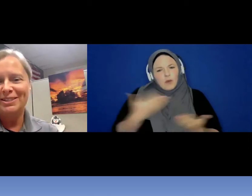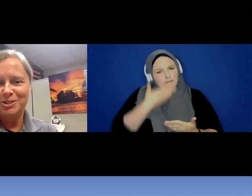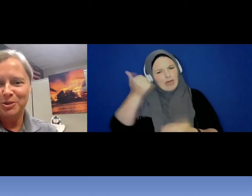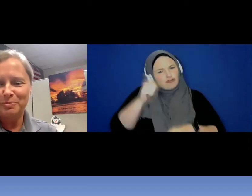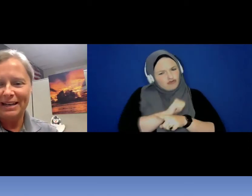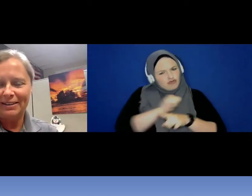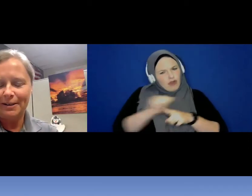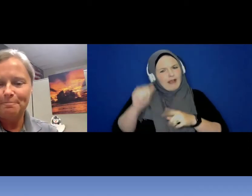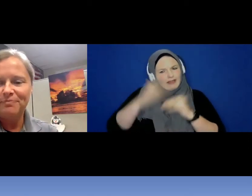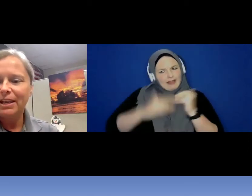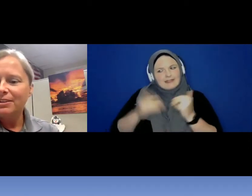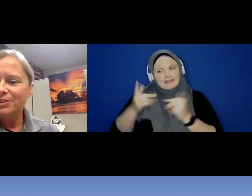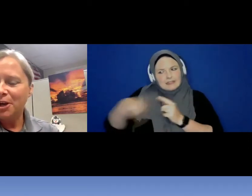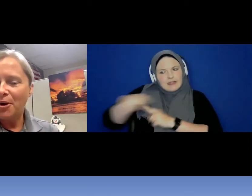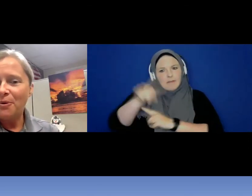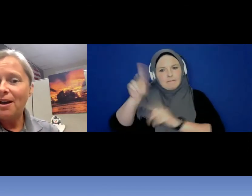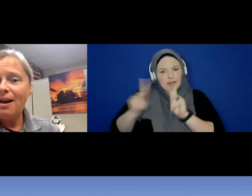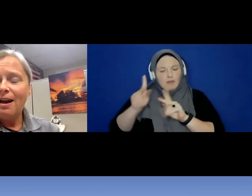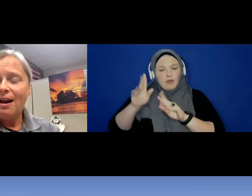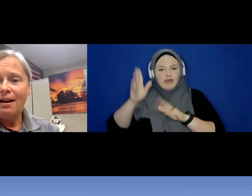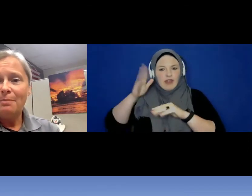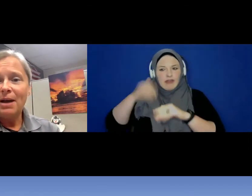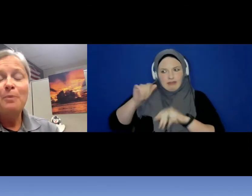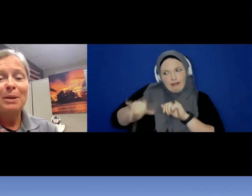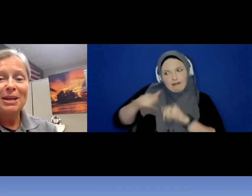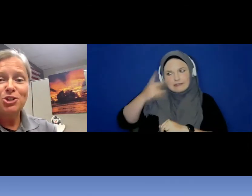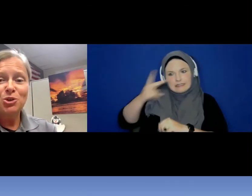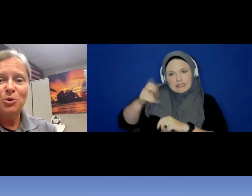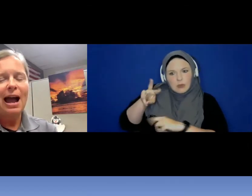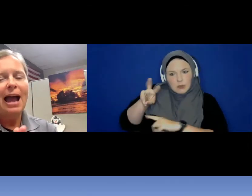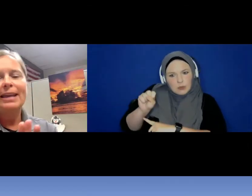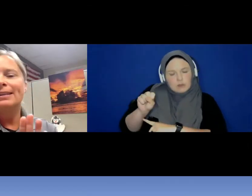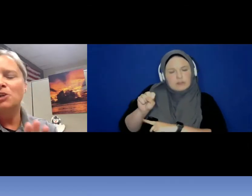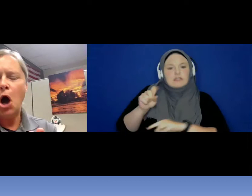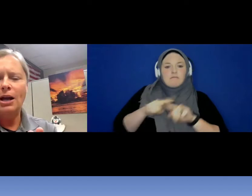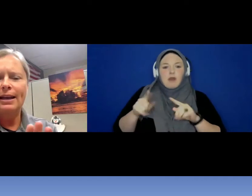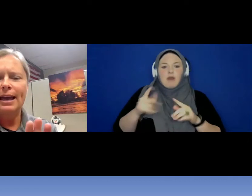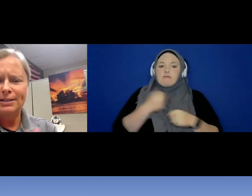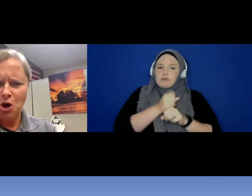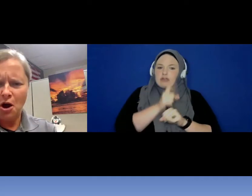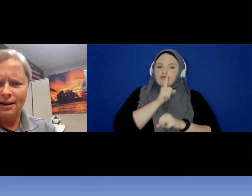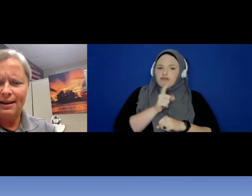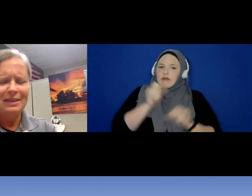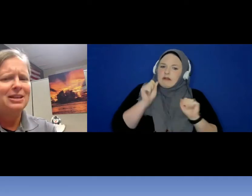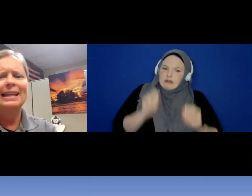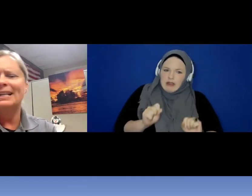do better. I want to make sure I can talk and talk I think that's